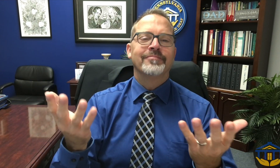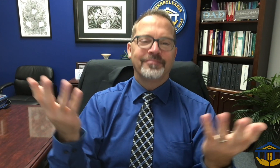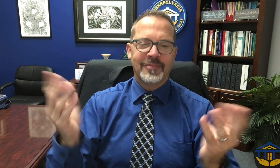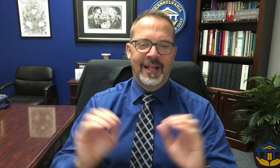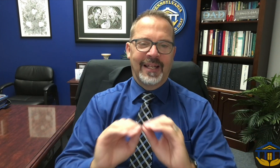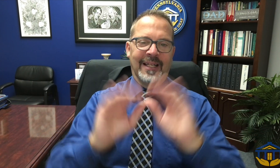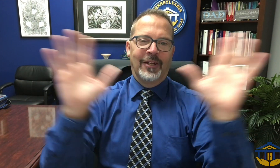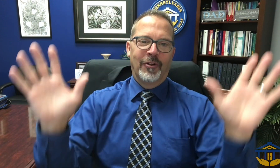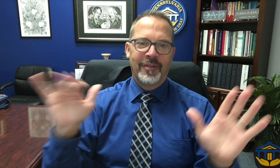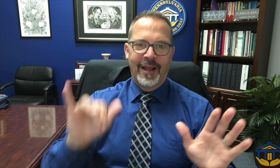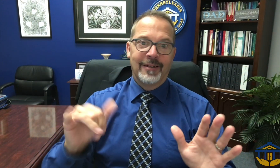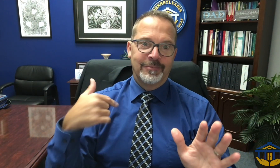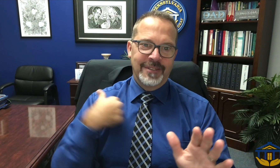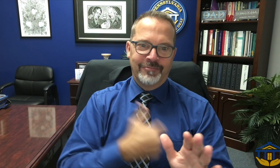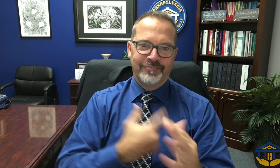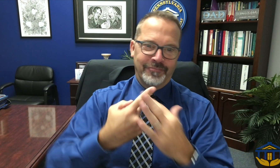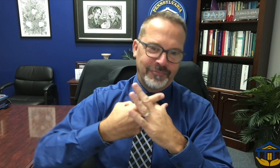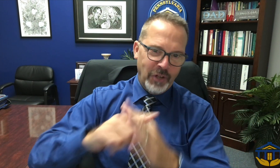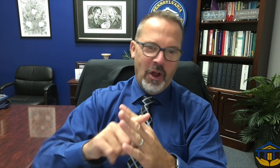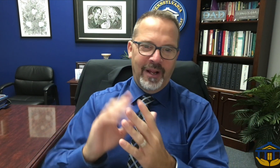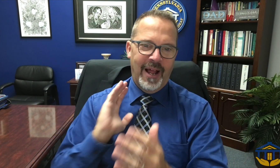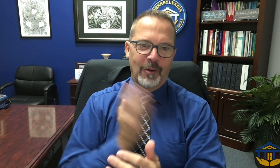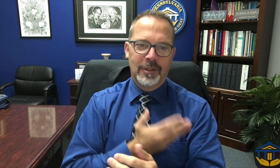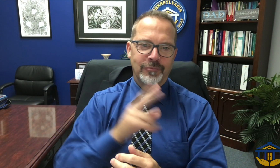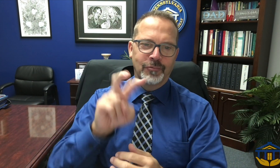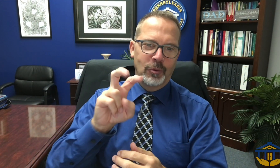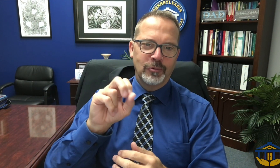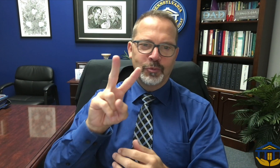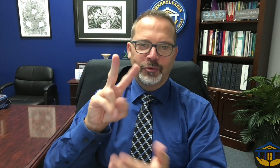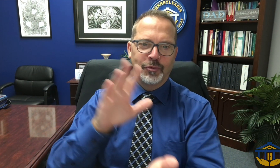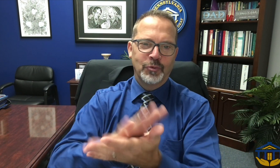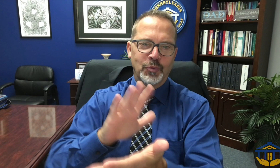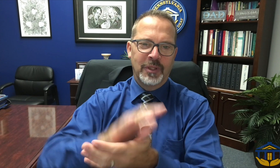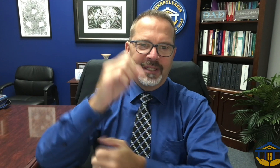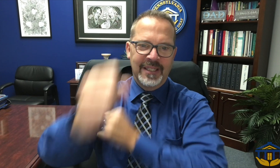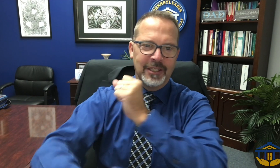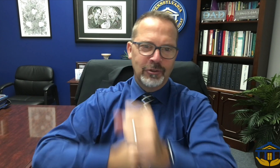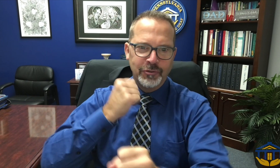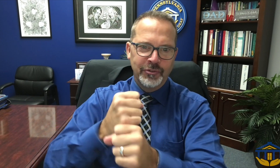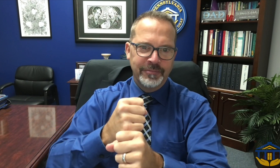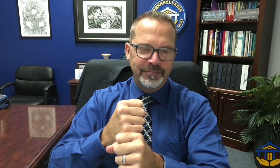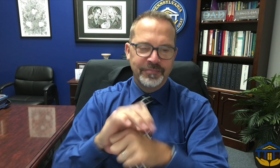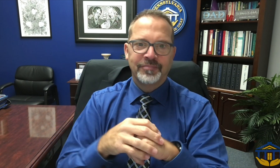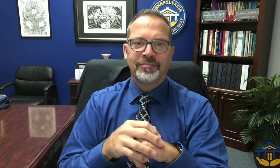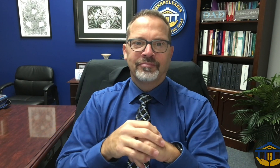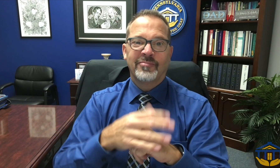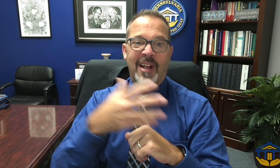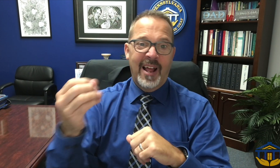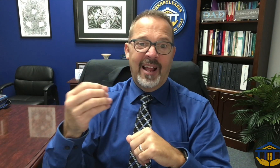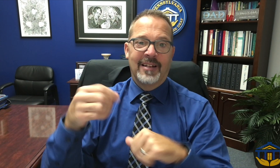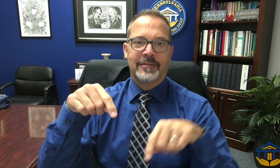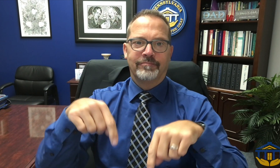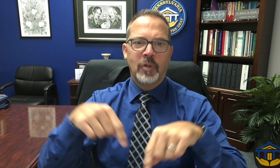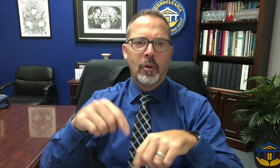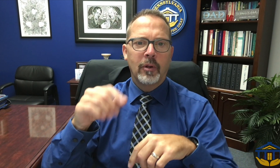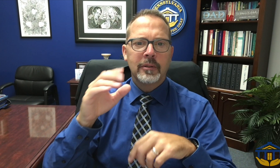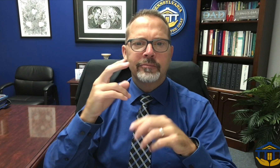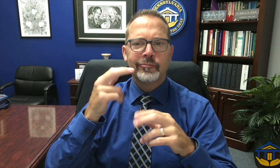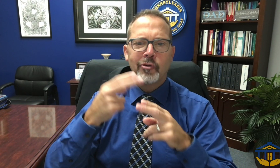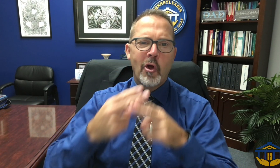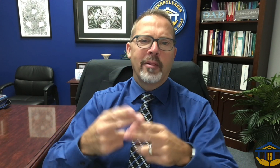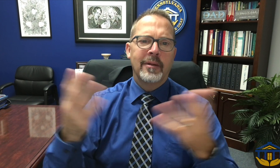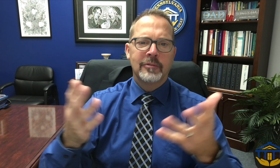Clearly September is a big month as we start our 202nd school year. We also wanted to mention that